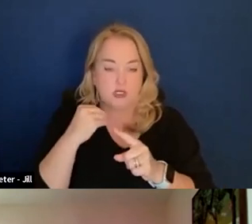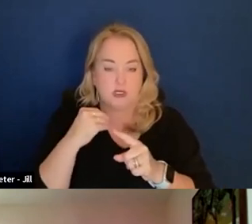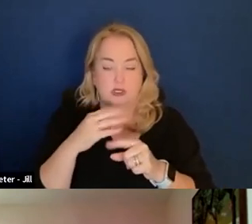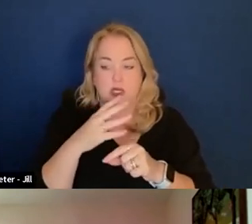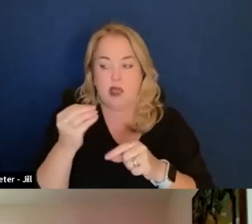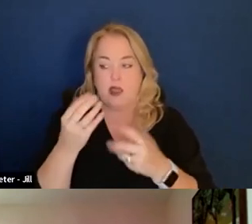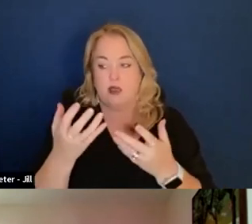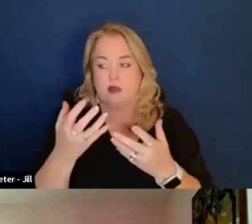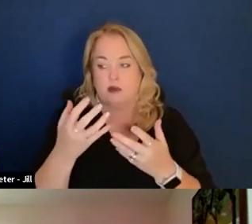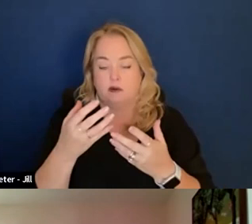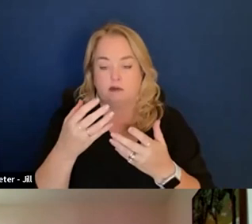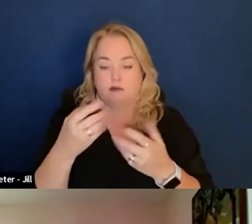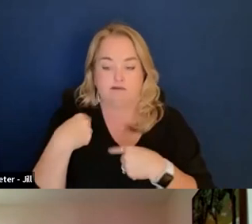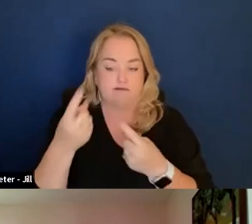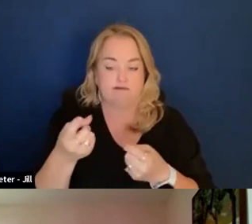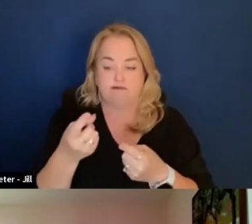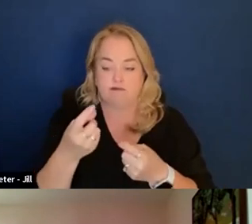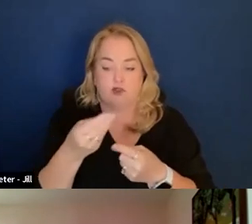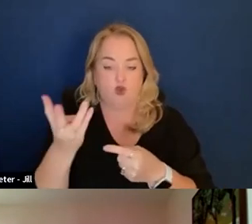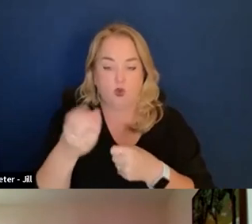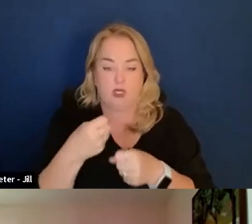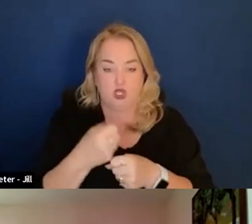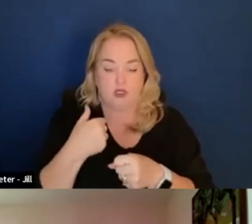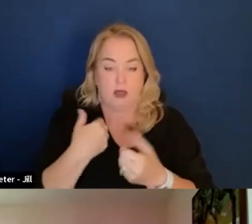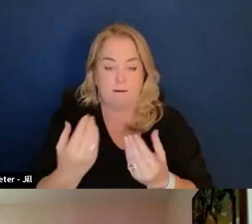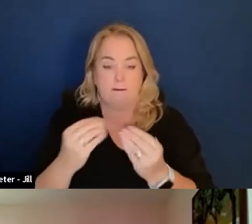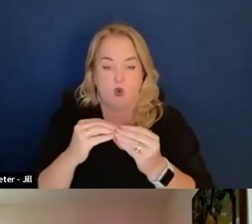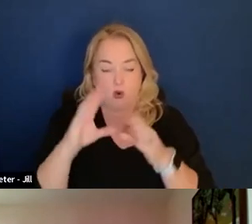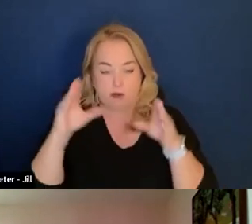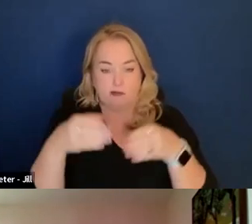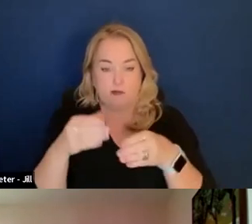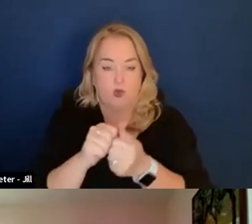In the last few years I have dipped more into the academic world,